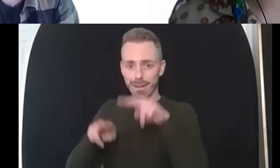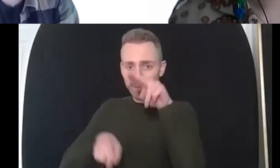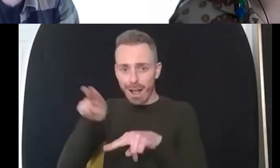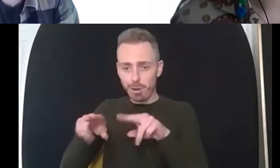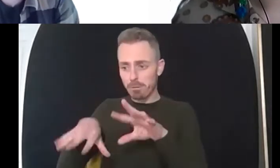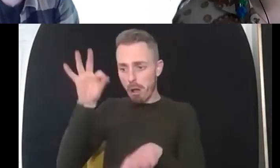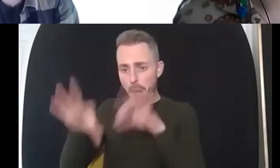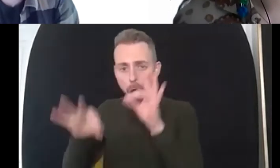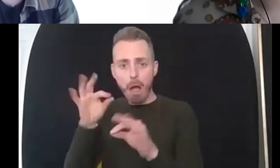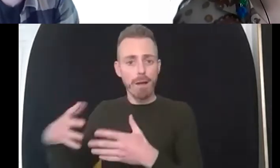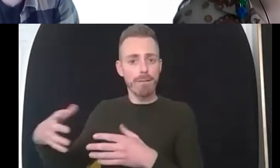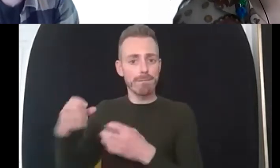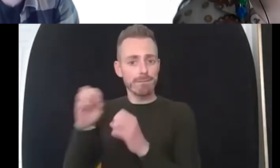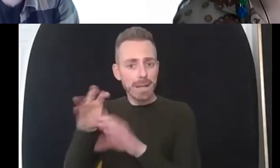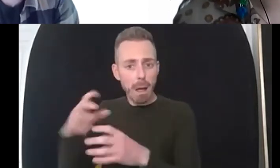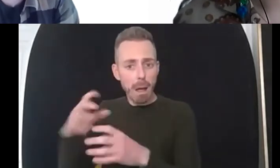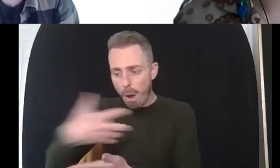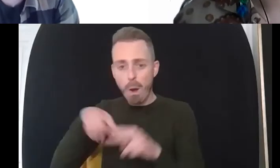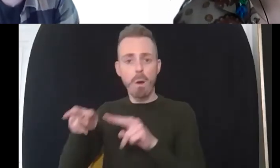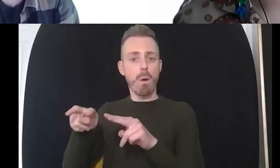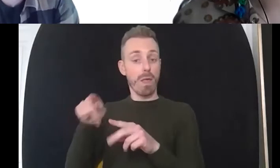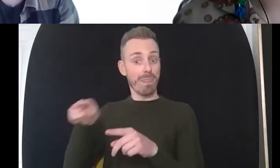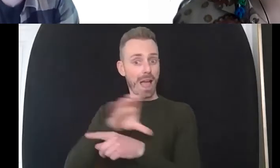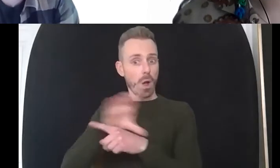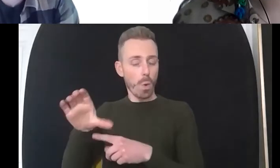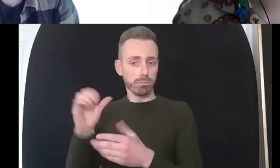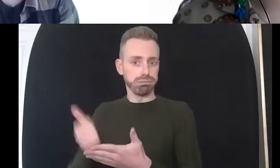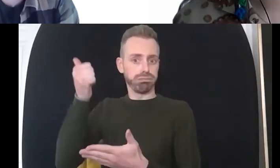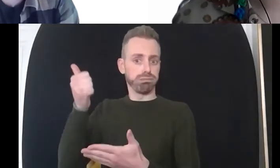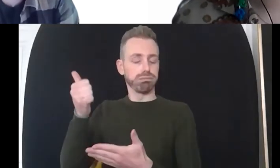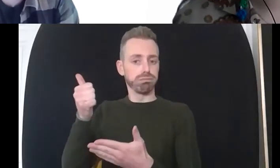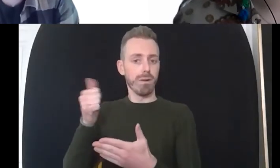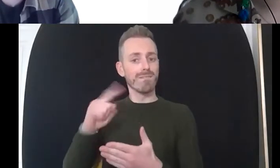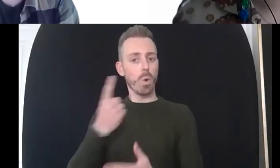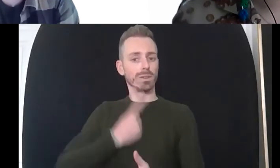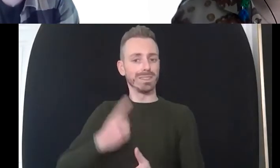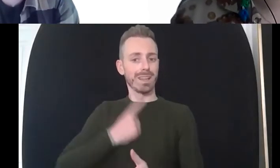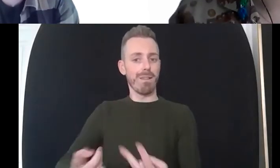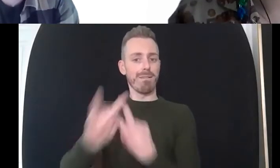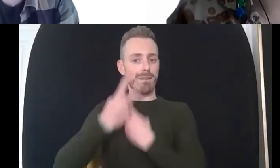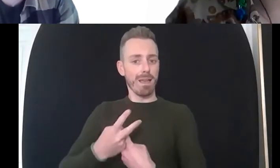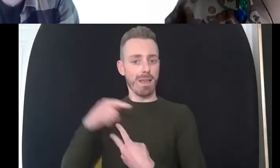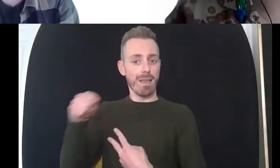and it worked really really well so i would strongly recommend signing up to that so um